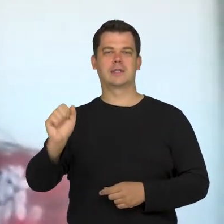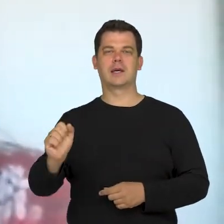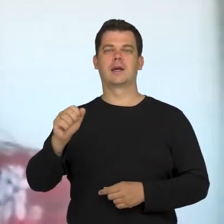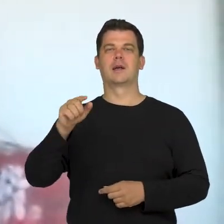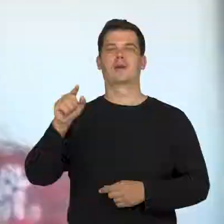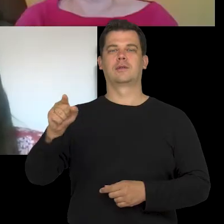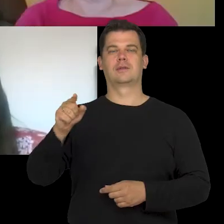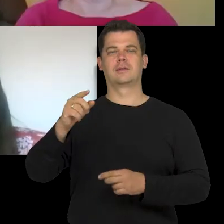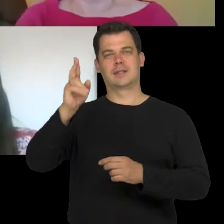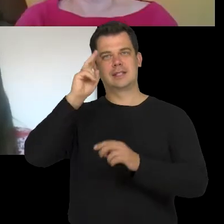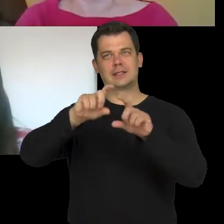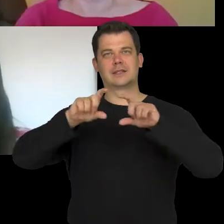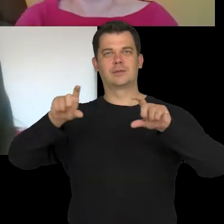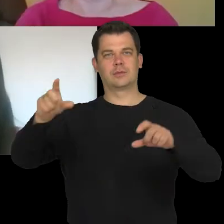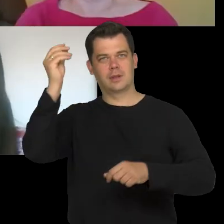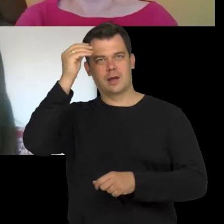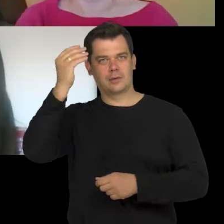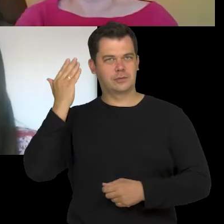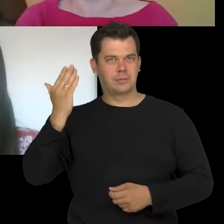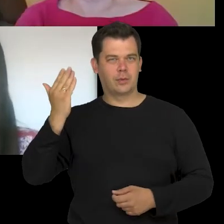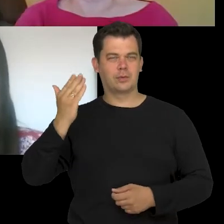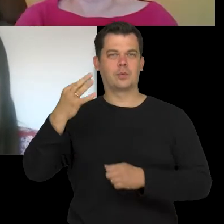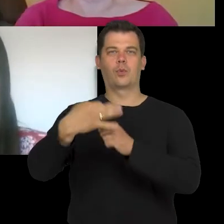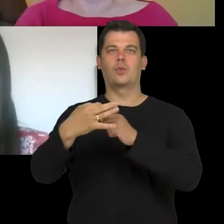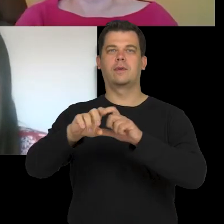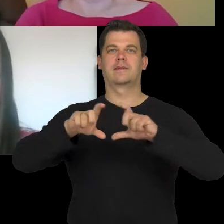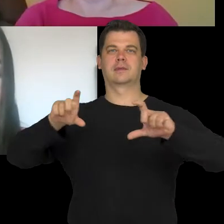from the Institute of Applied Social Sciences of the University of Warsaw